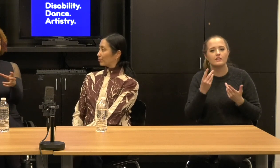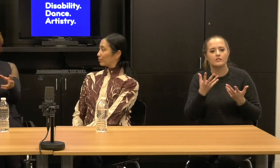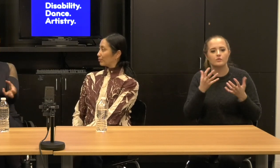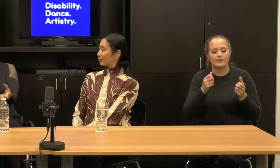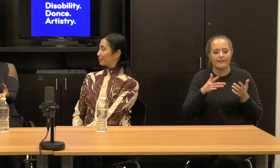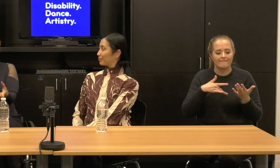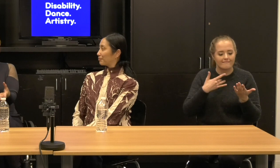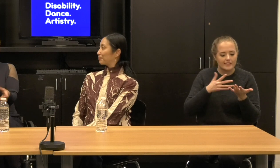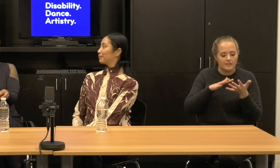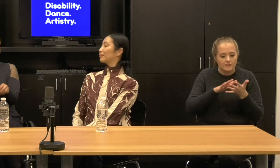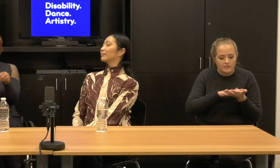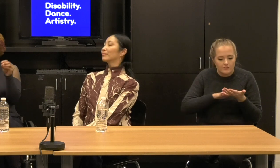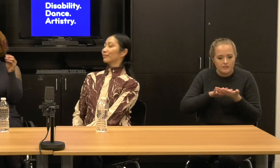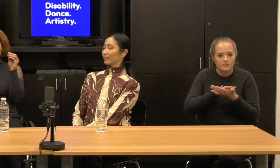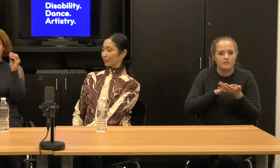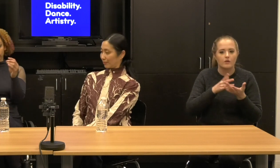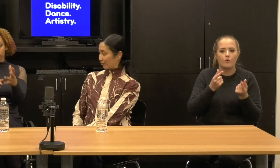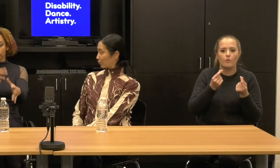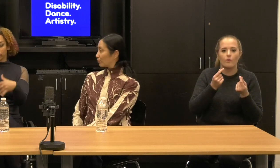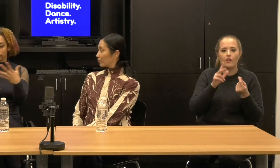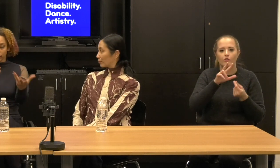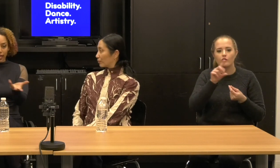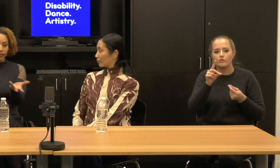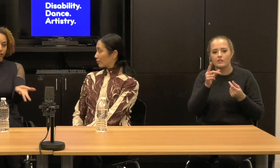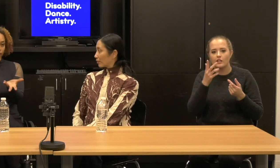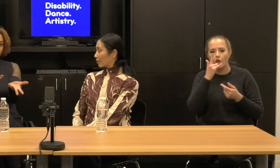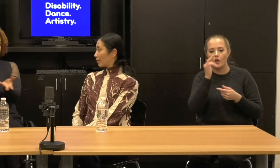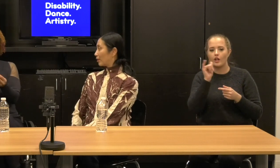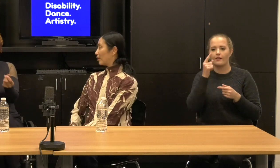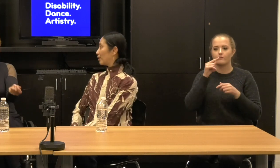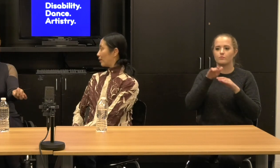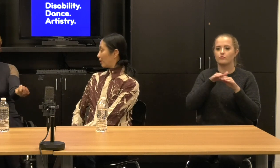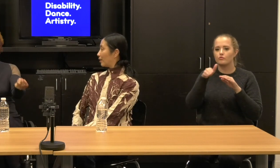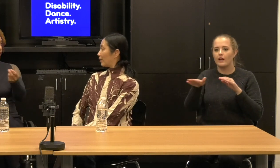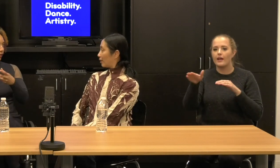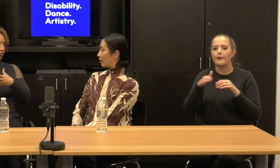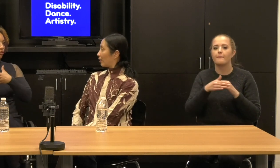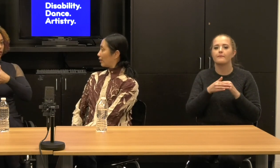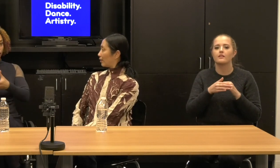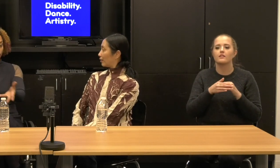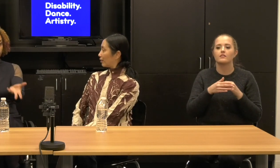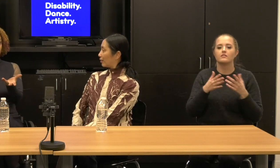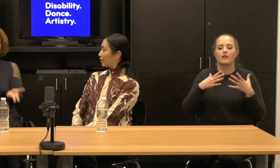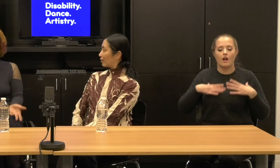printed versions of the ramps and to do, to get people to feel some of the costumes and the textures and the things.